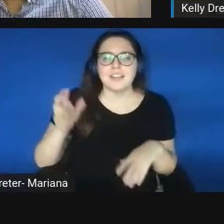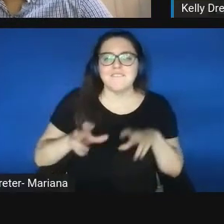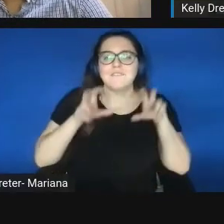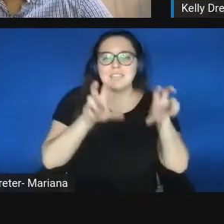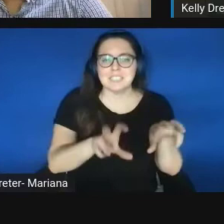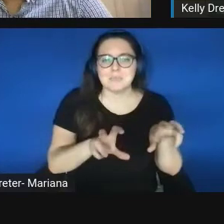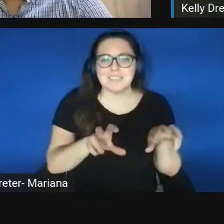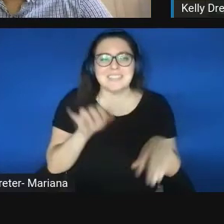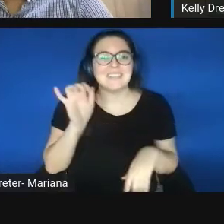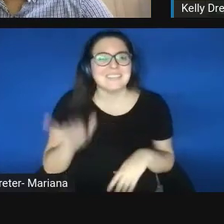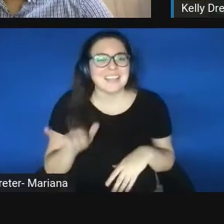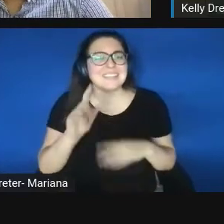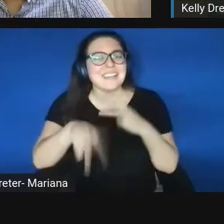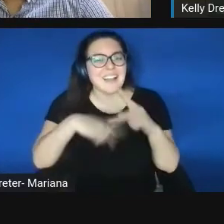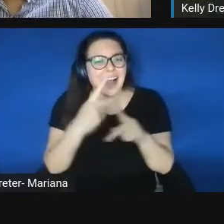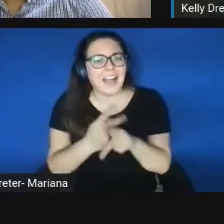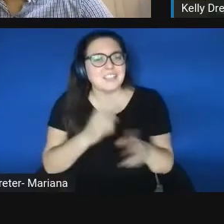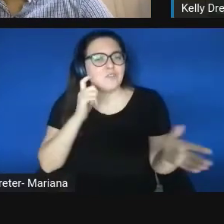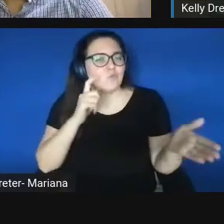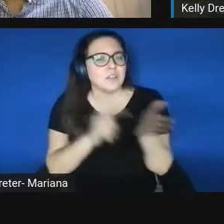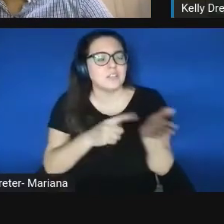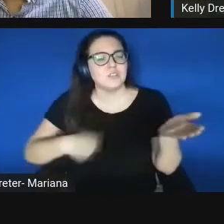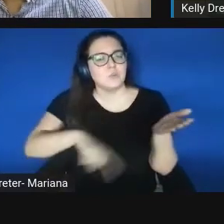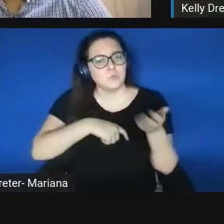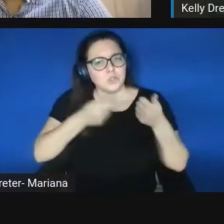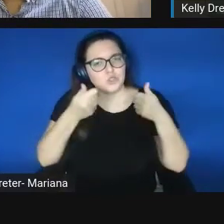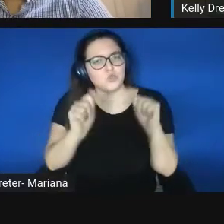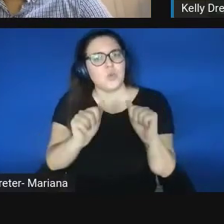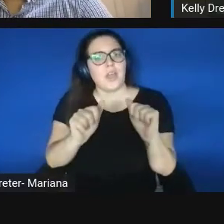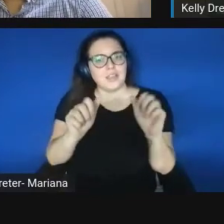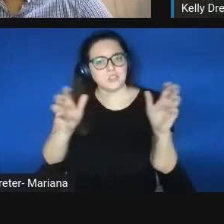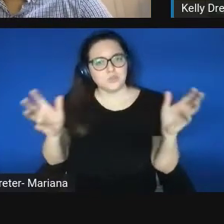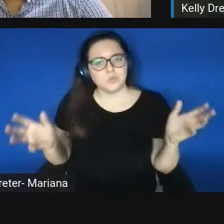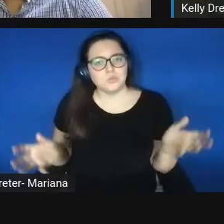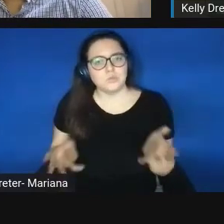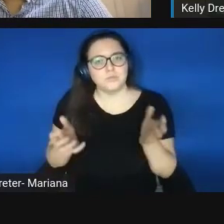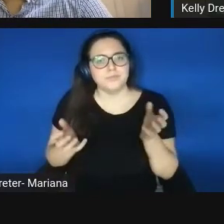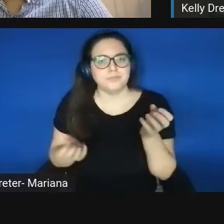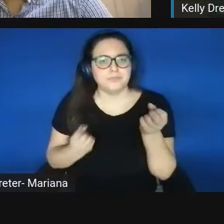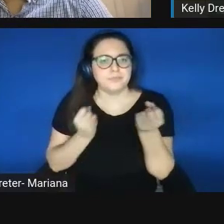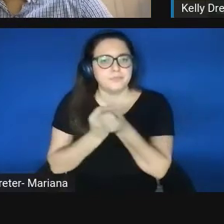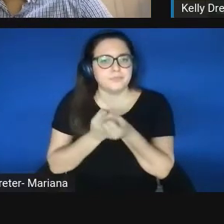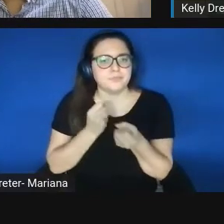that we've tried to promote. You know, I was founding executive director